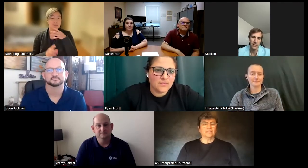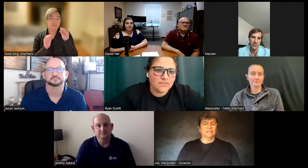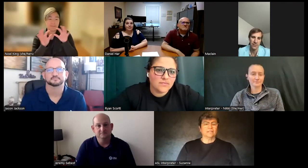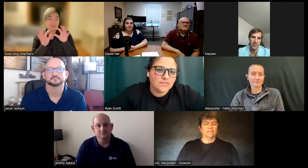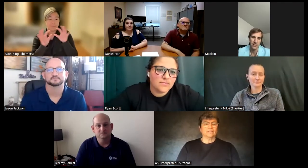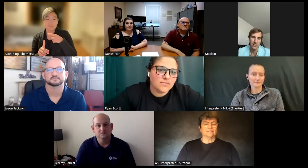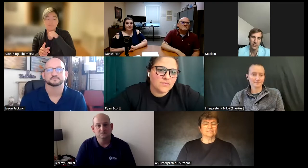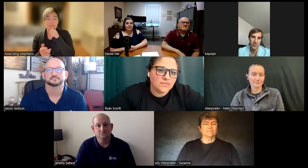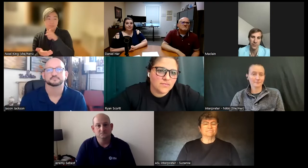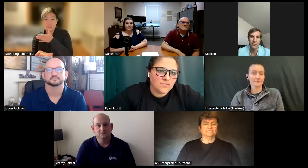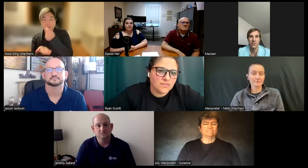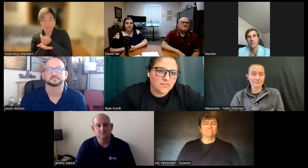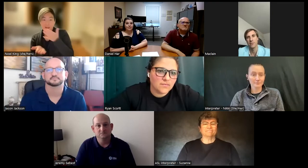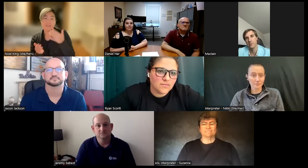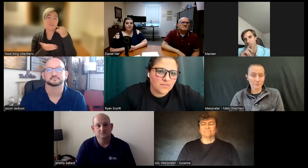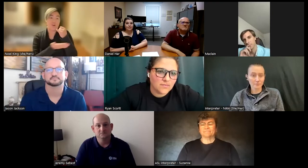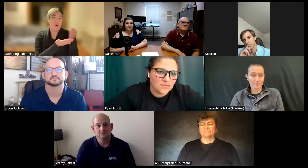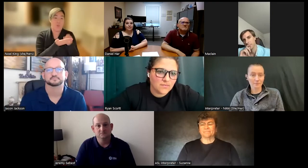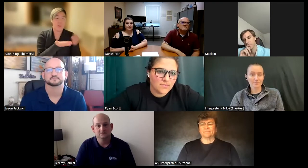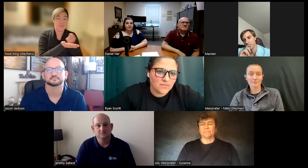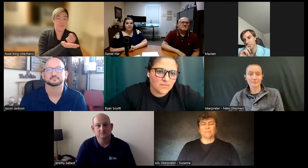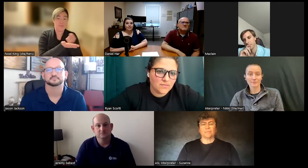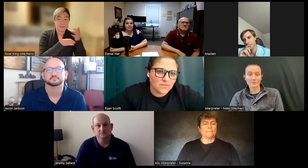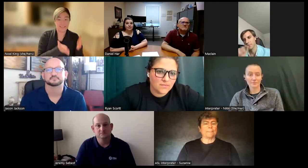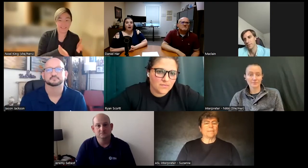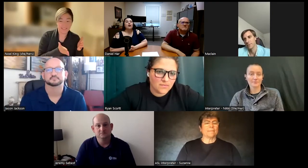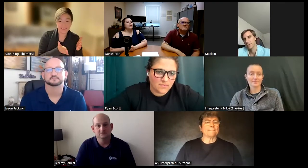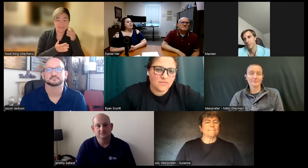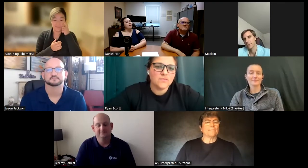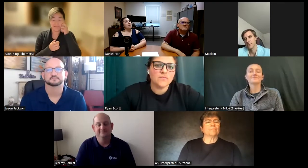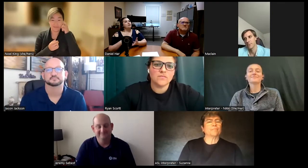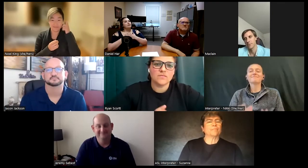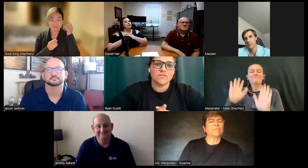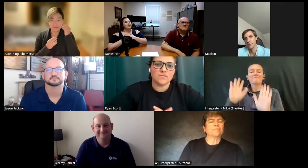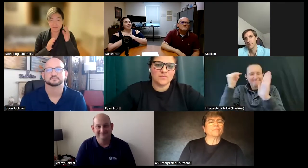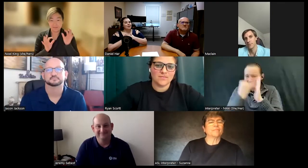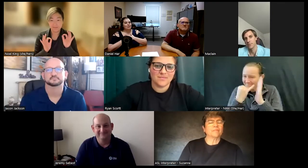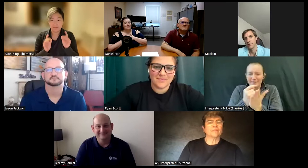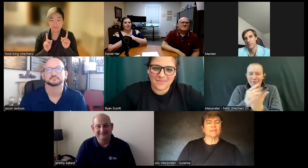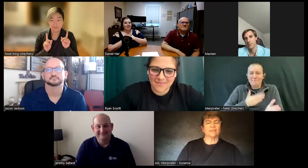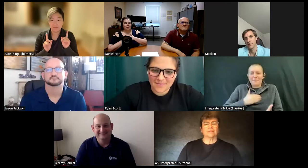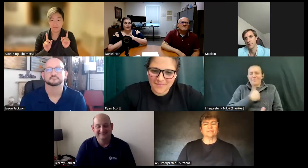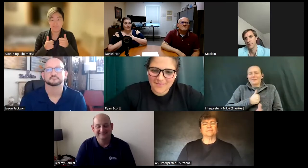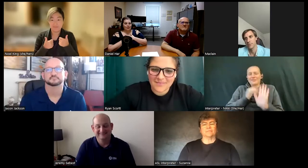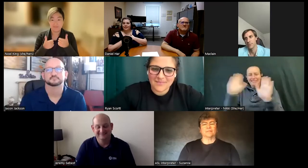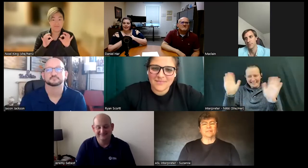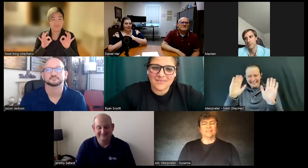Thank you. All right there, my apologies. This is Angela. My apologies, I misspoke and I